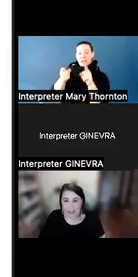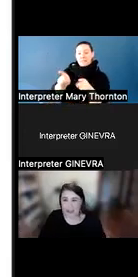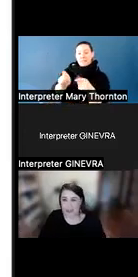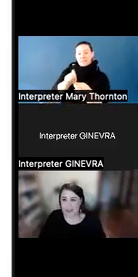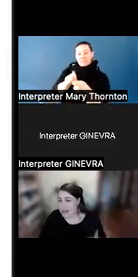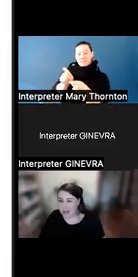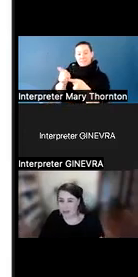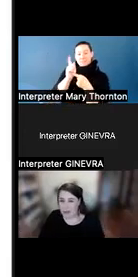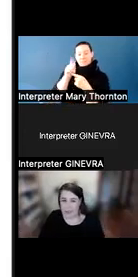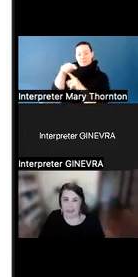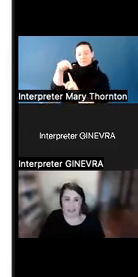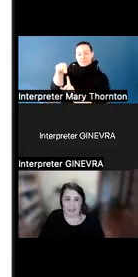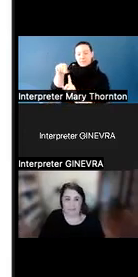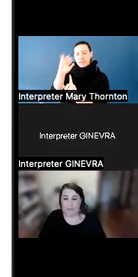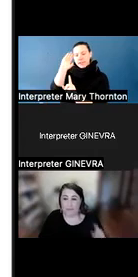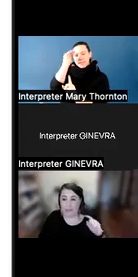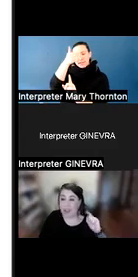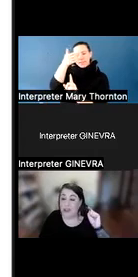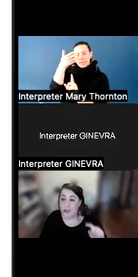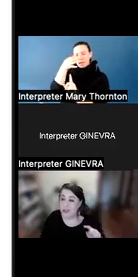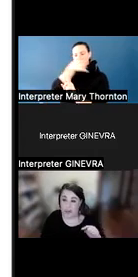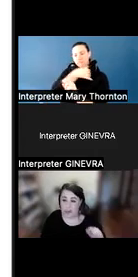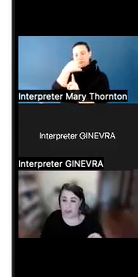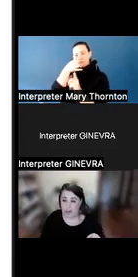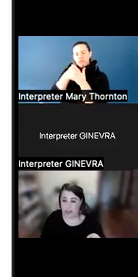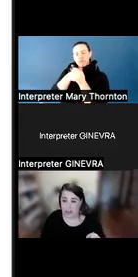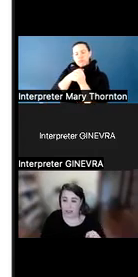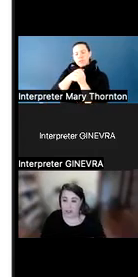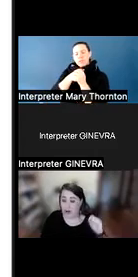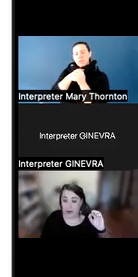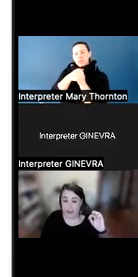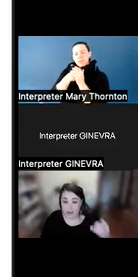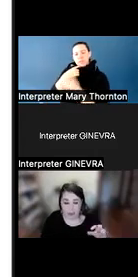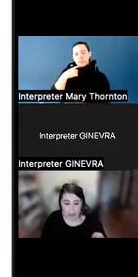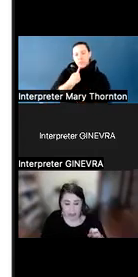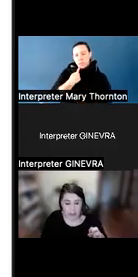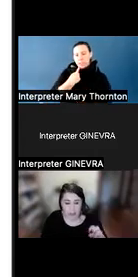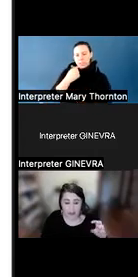we can do in those moments. Use a visual support. So if you are working with--